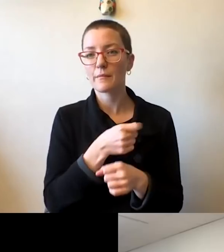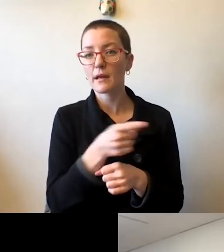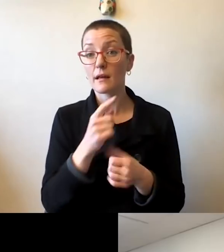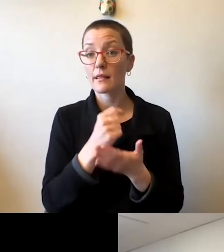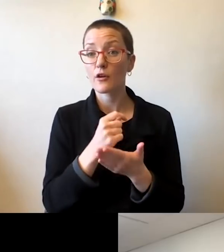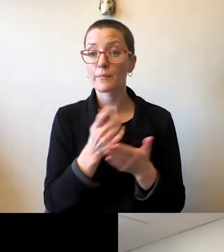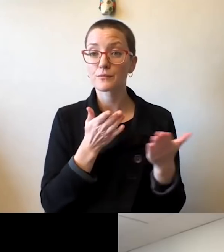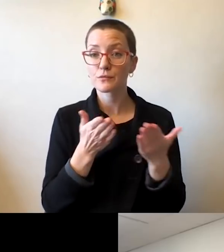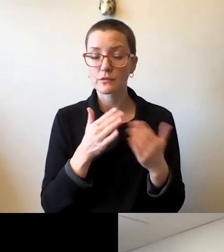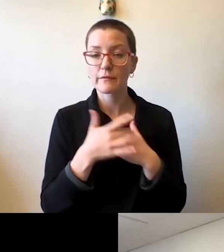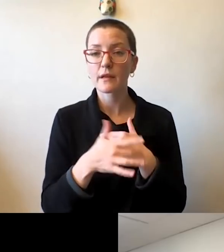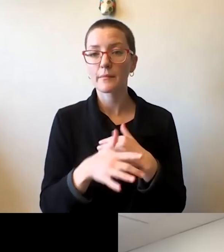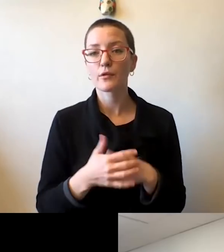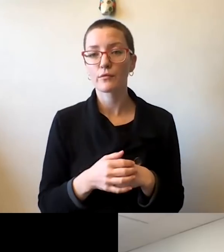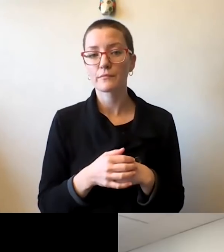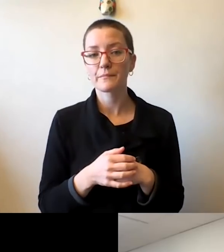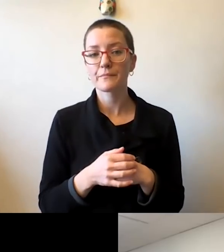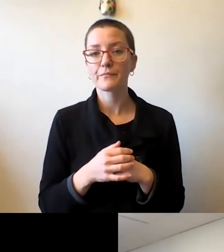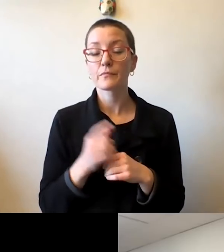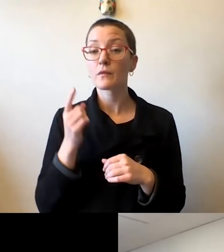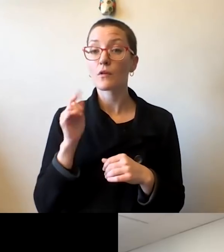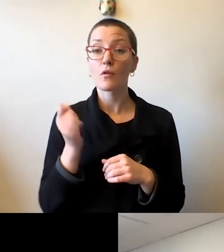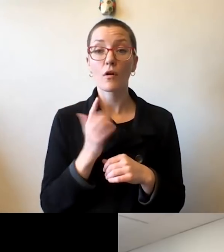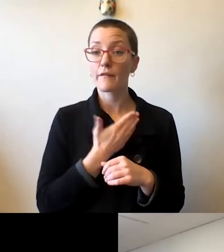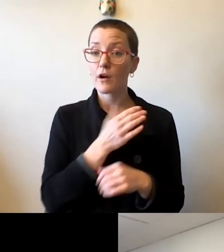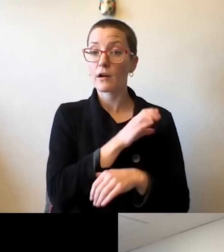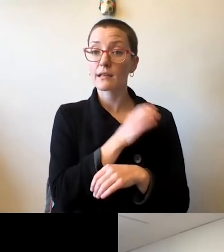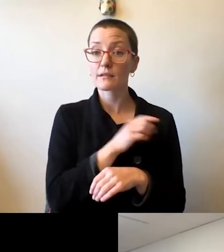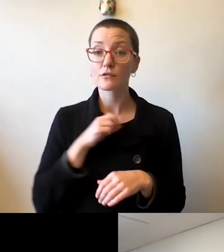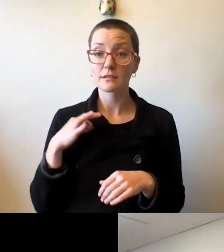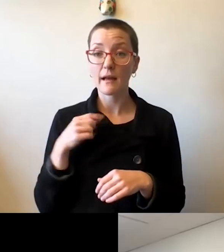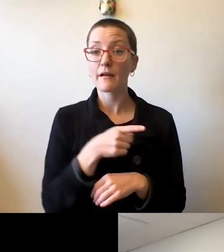So all of our clinical staff were trained in telehealth